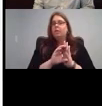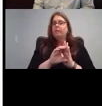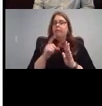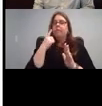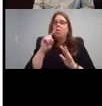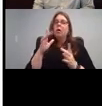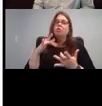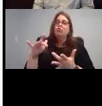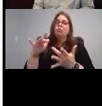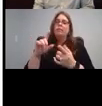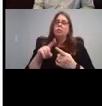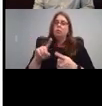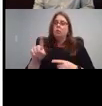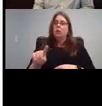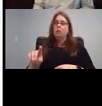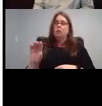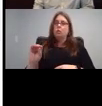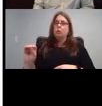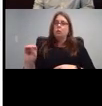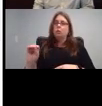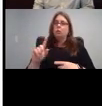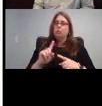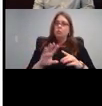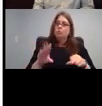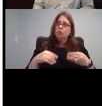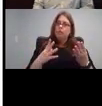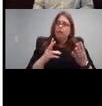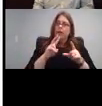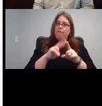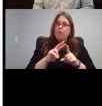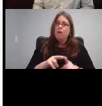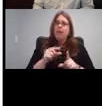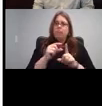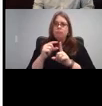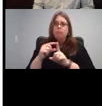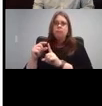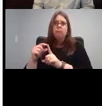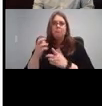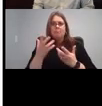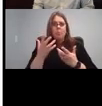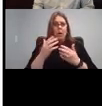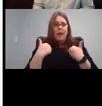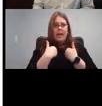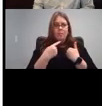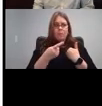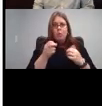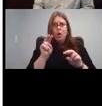that they're giving to help support the vocabulary and have them pick what animal they want to go to the next. So anyway,